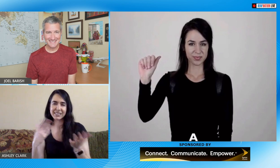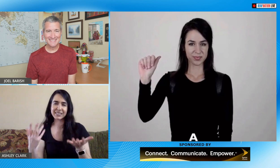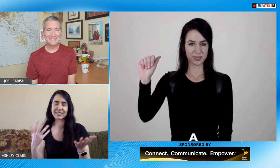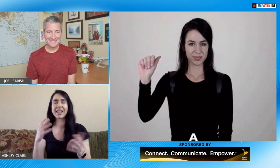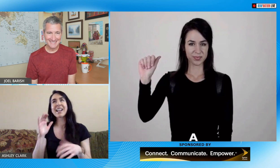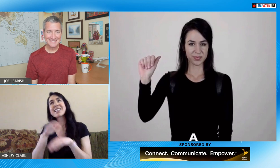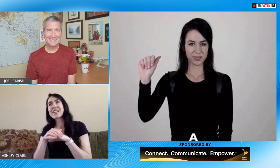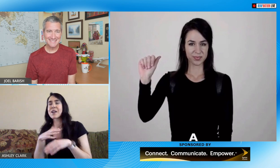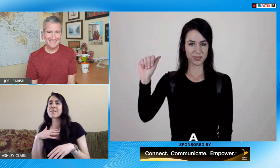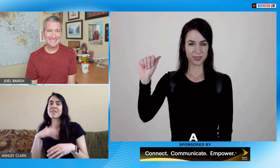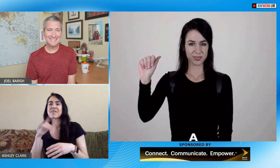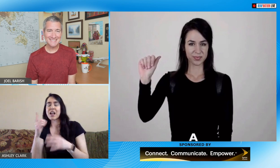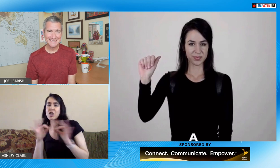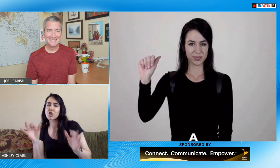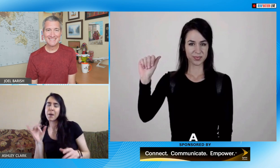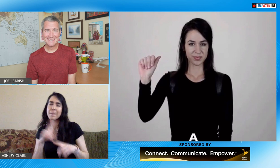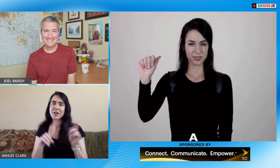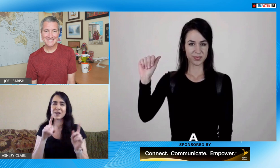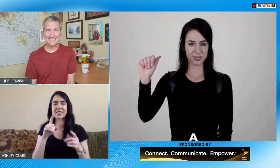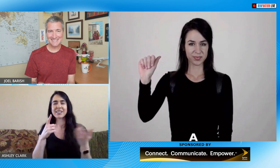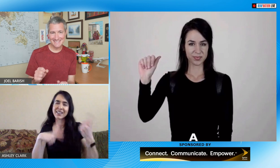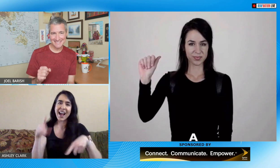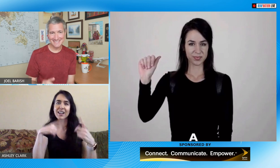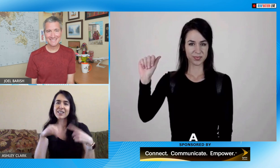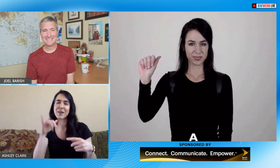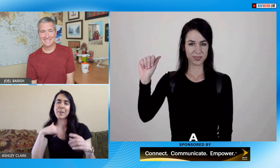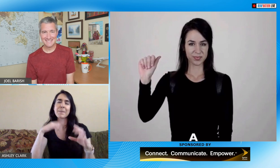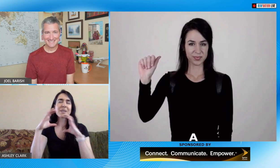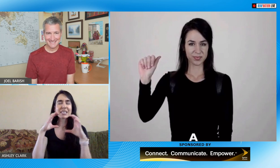others since sign language is my language and English is my first